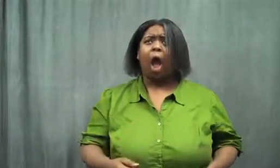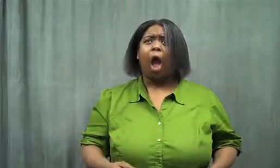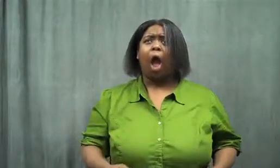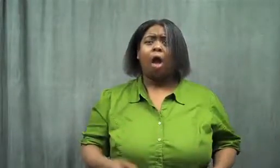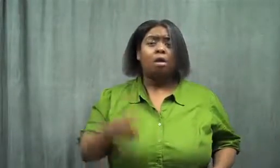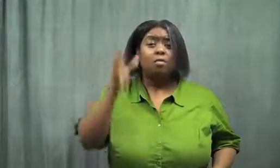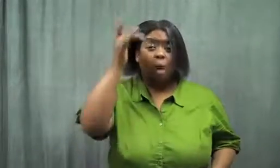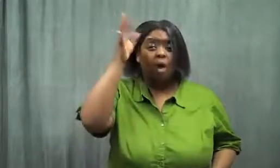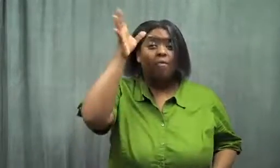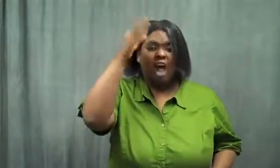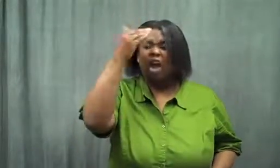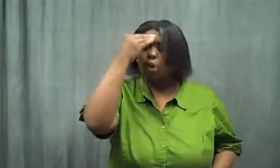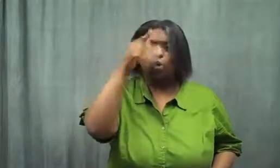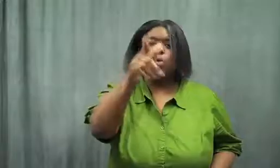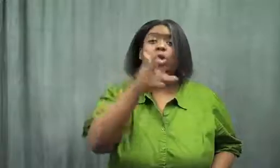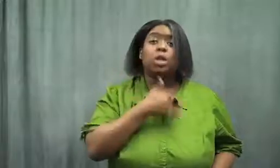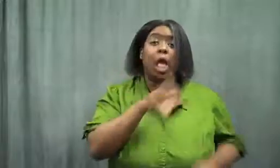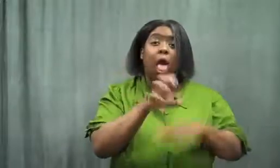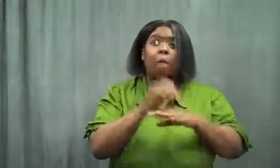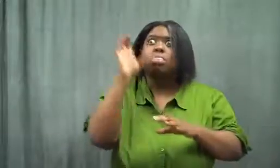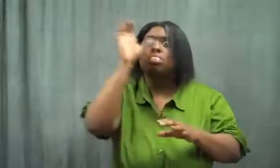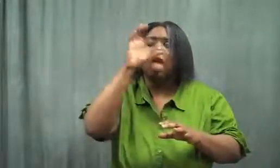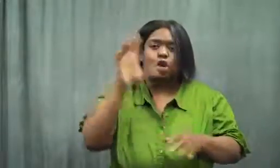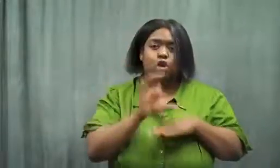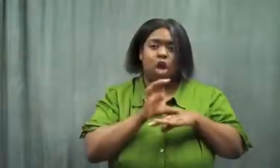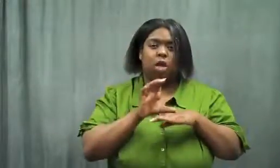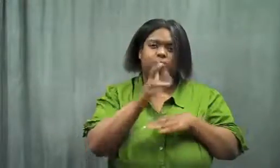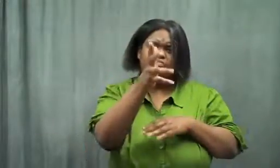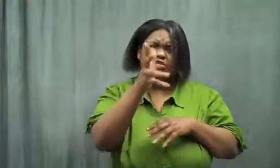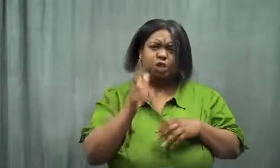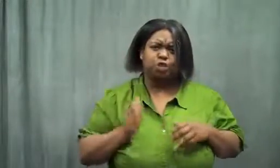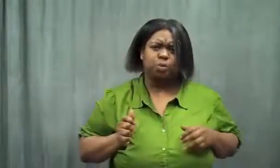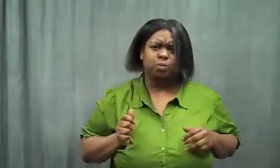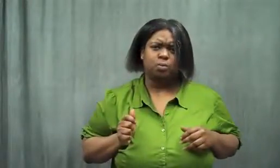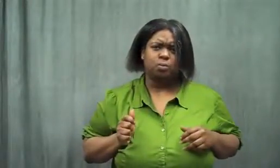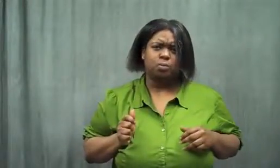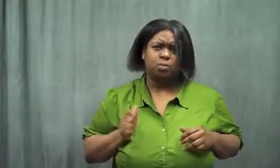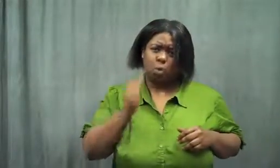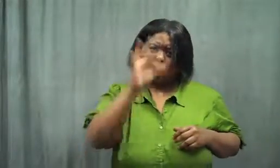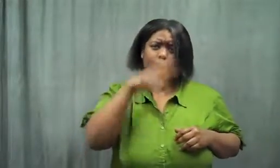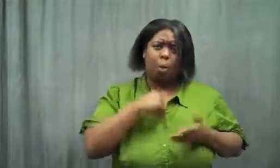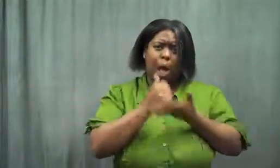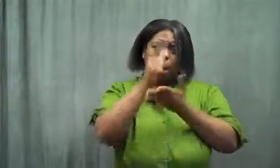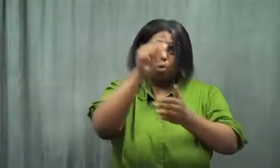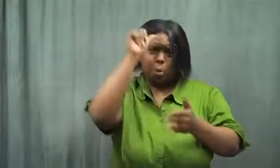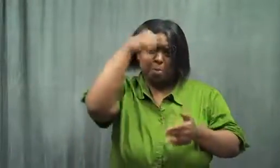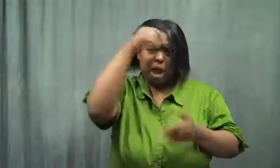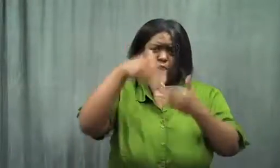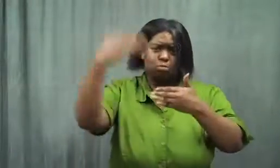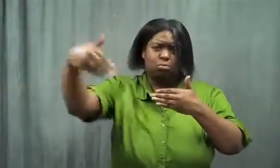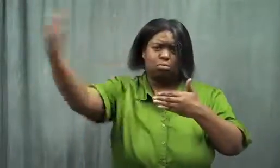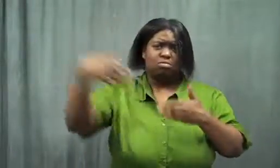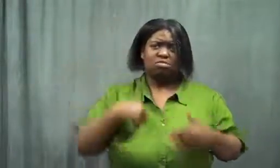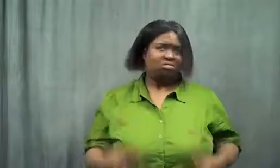She went on, "Dad knows how you look for chocolate. Stop that or I'll help you remember!" I shook my head.